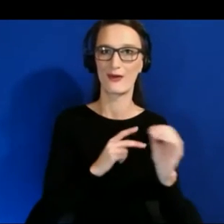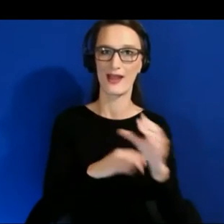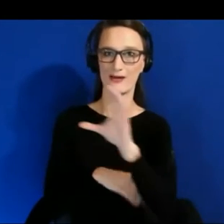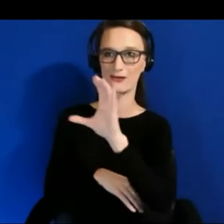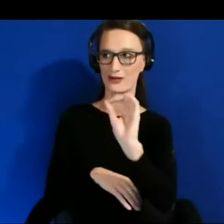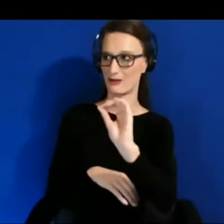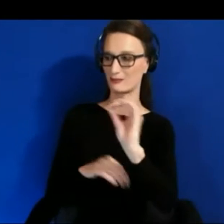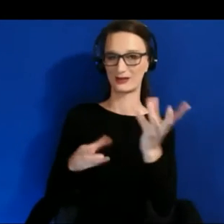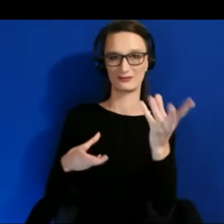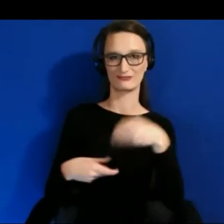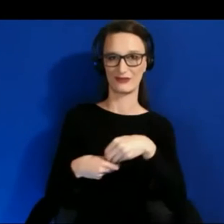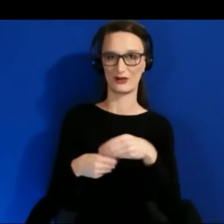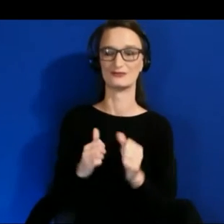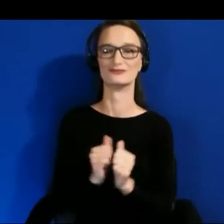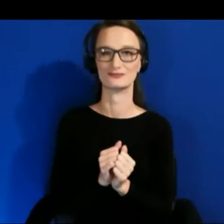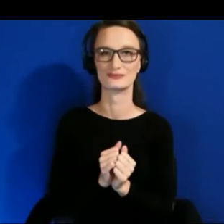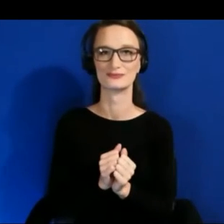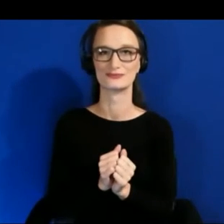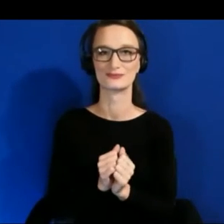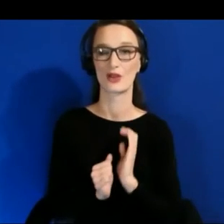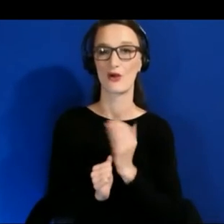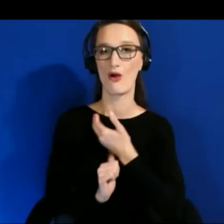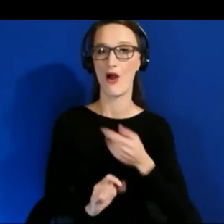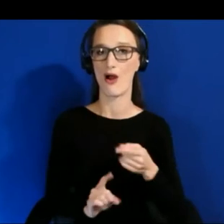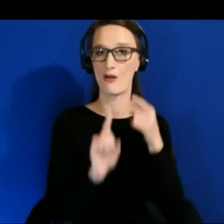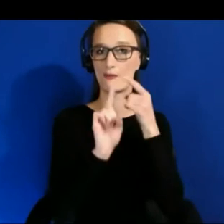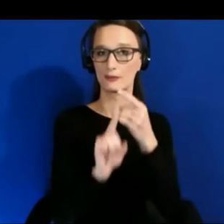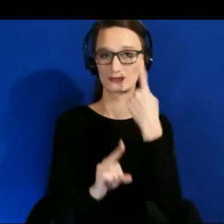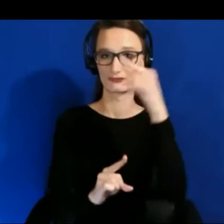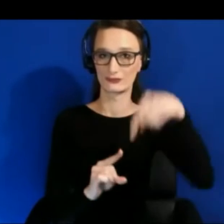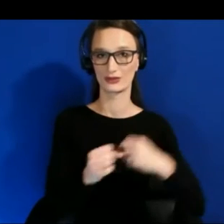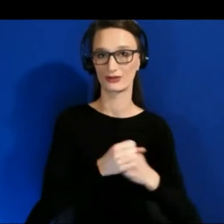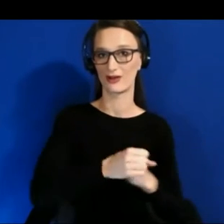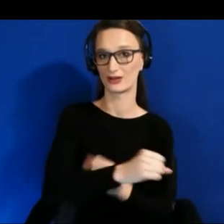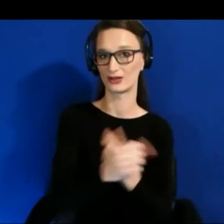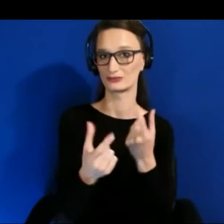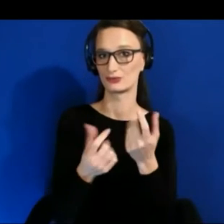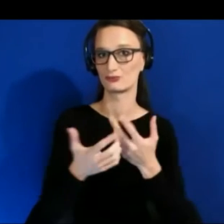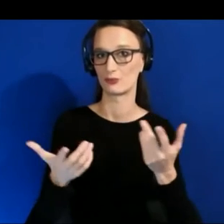Our mission at the foundation is to disrupt the culture of technology and digital product